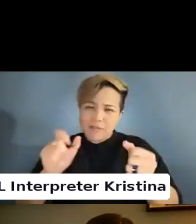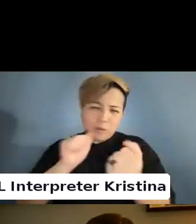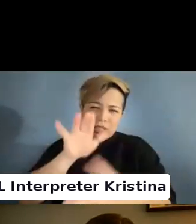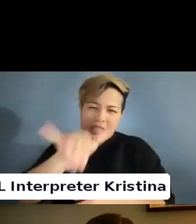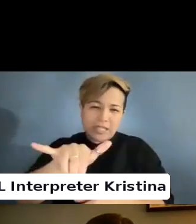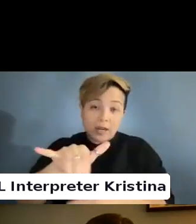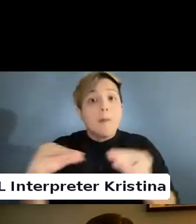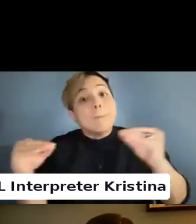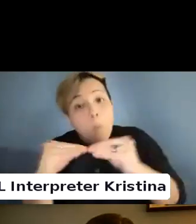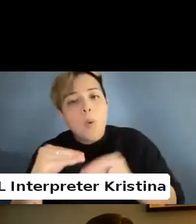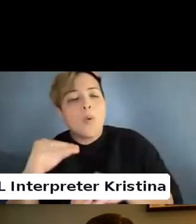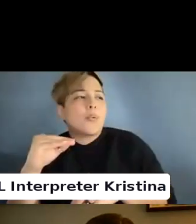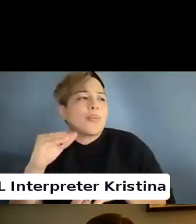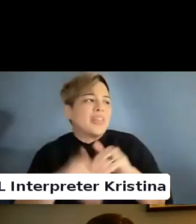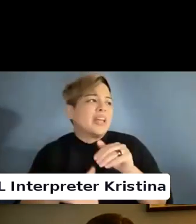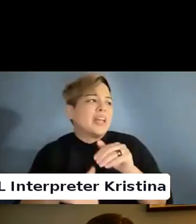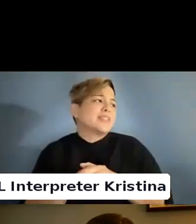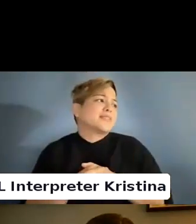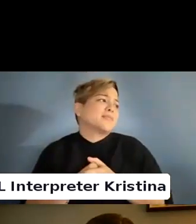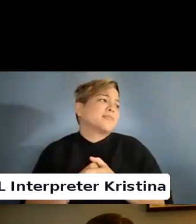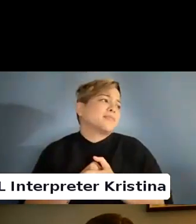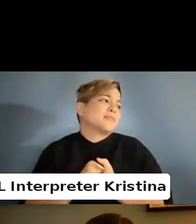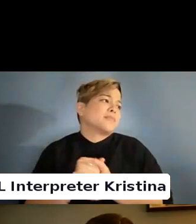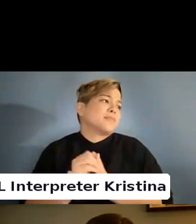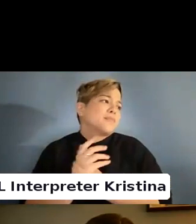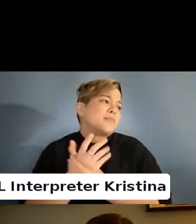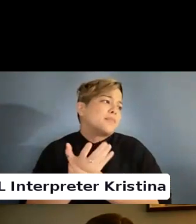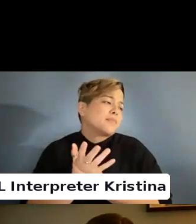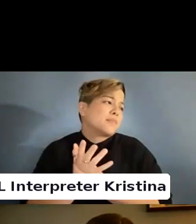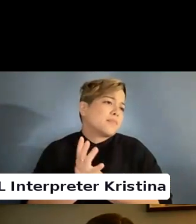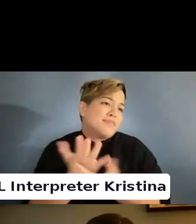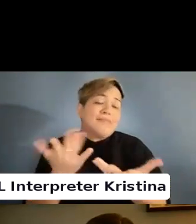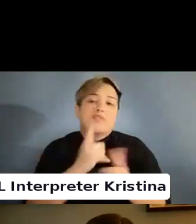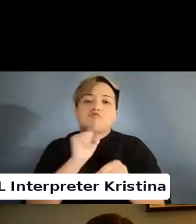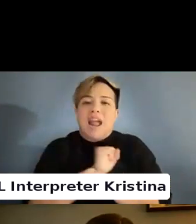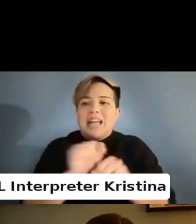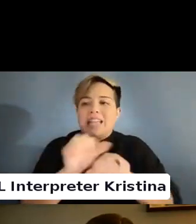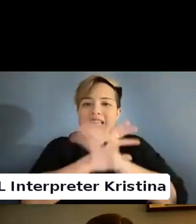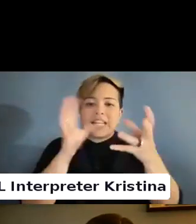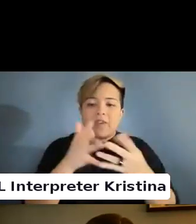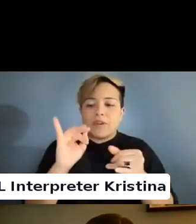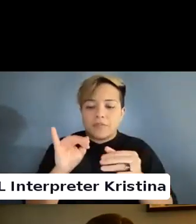More so the realities of the interplay between society.